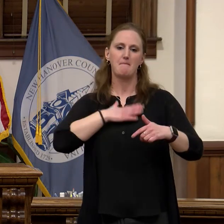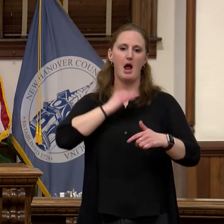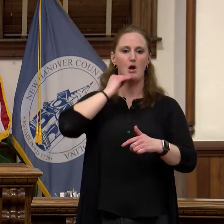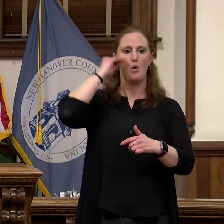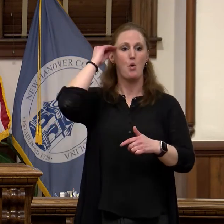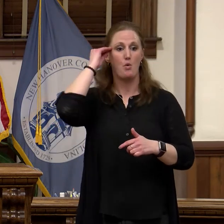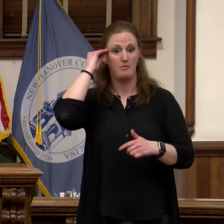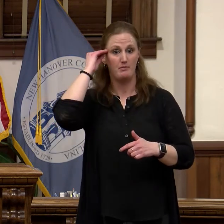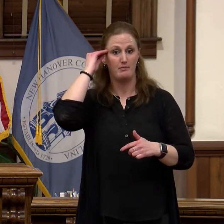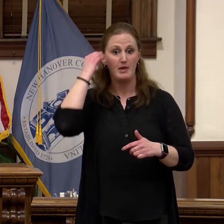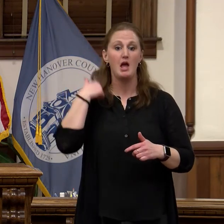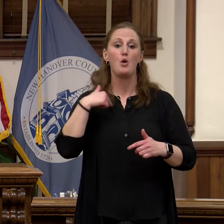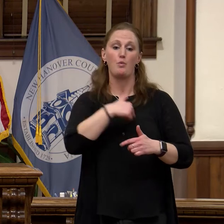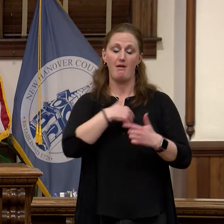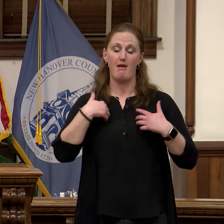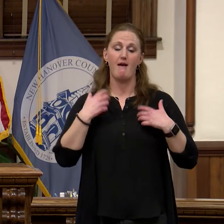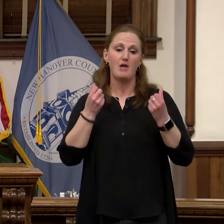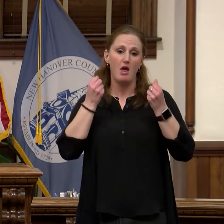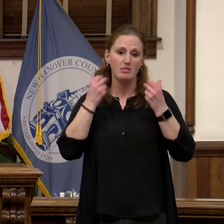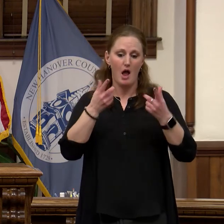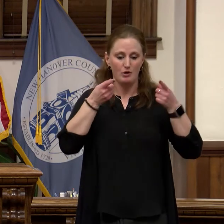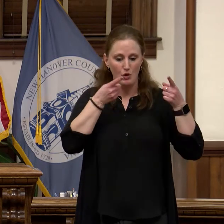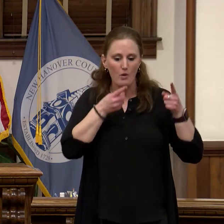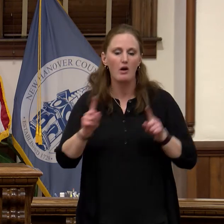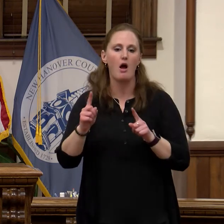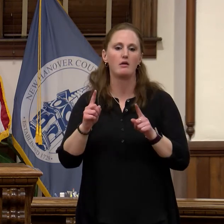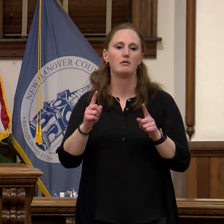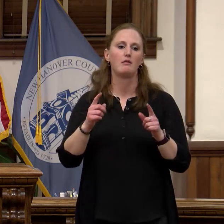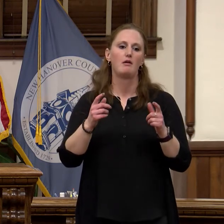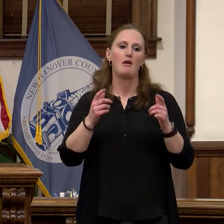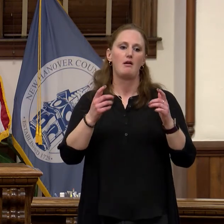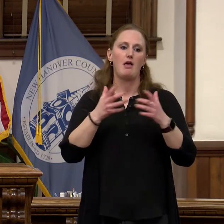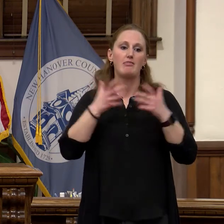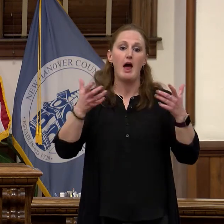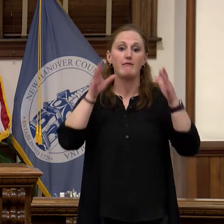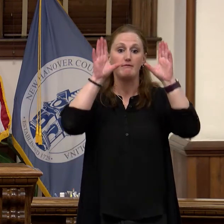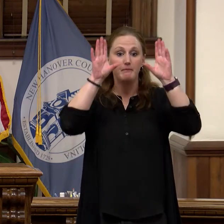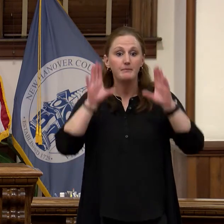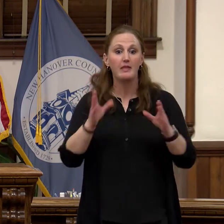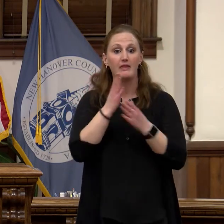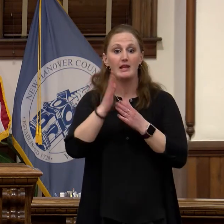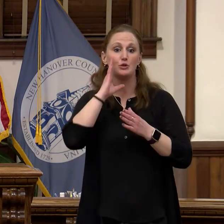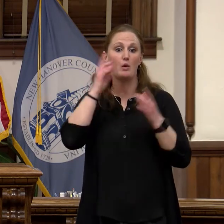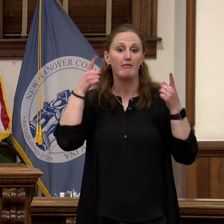have a lot going on and a lot of amazing things happening and I believe 2020 will